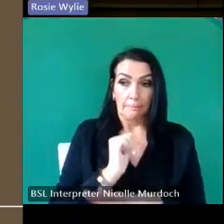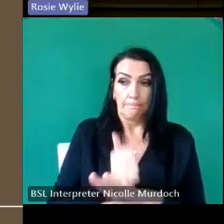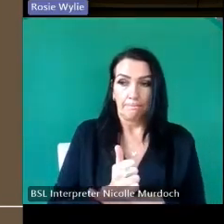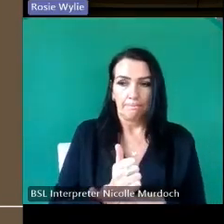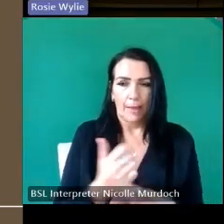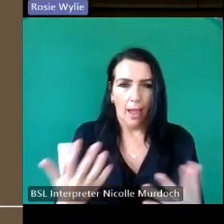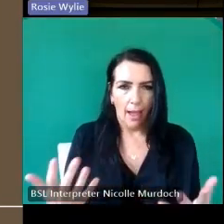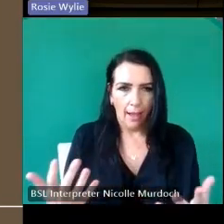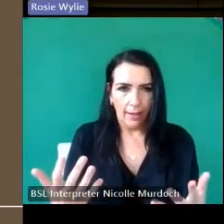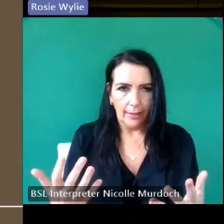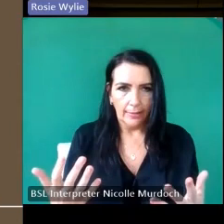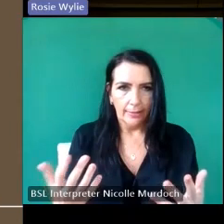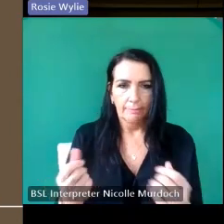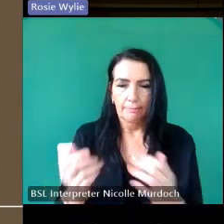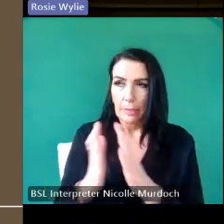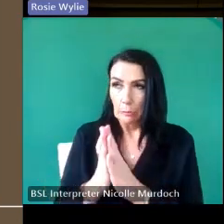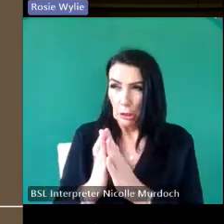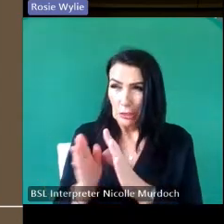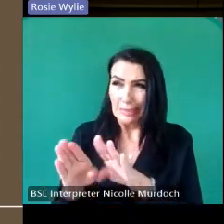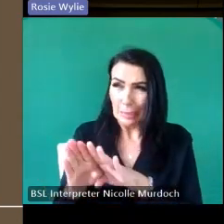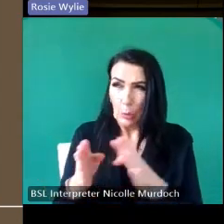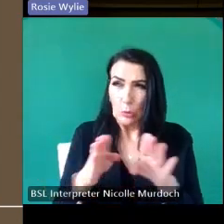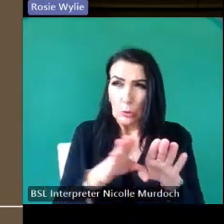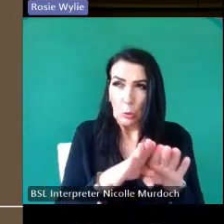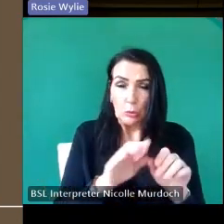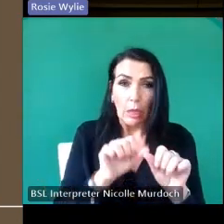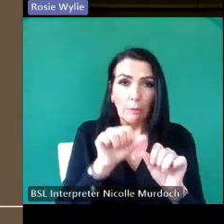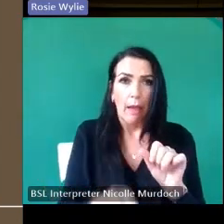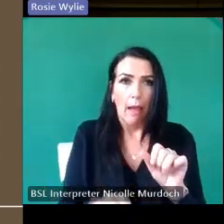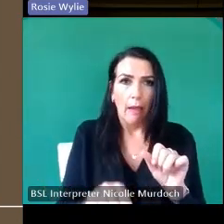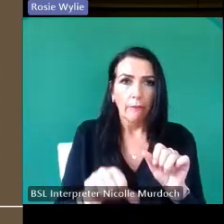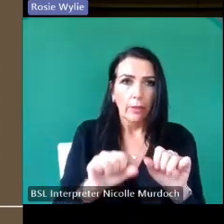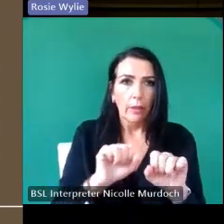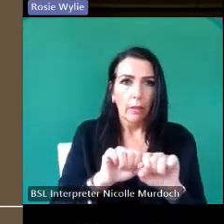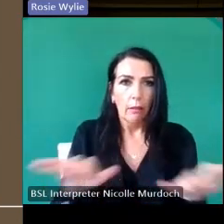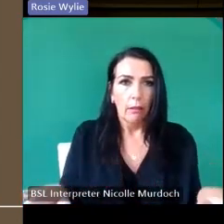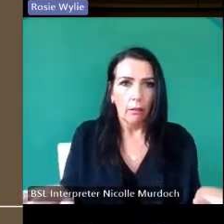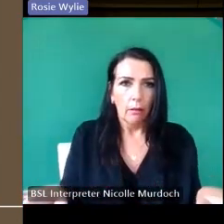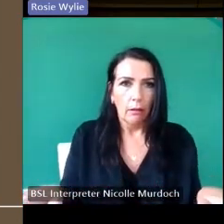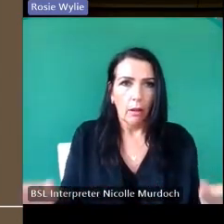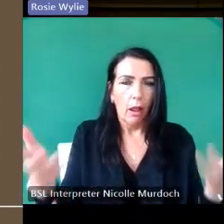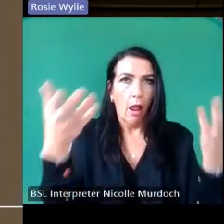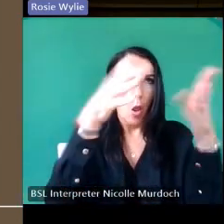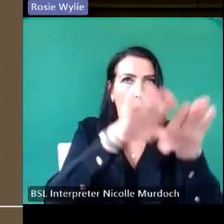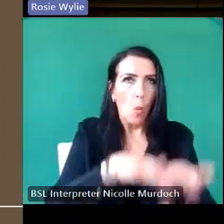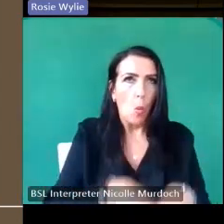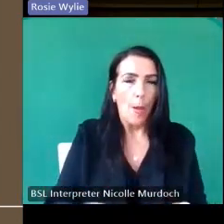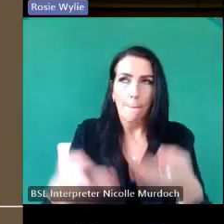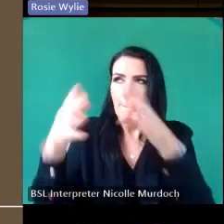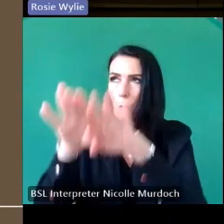churches being closed but then post pandemic Wan this Avalanche of potential closures um so now